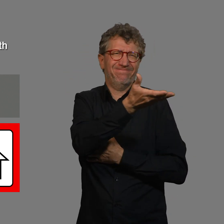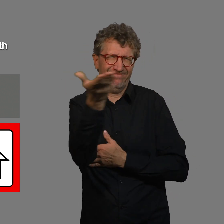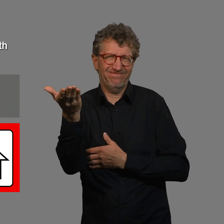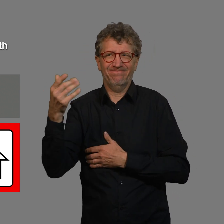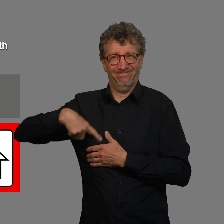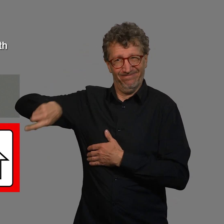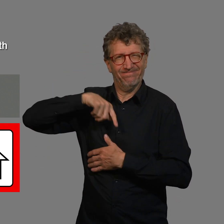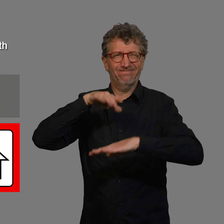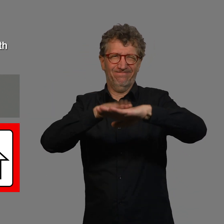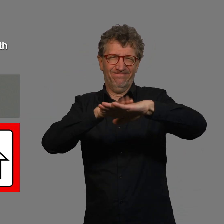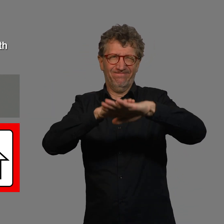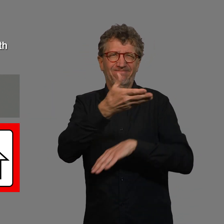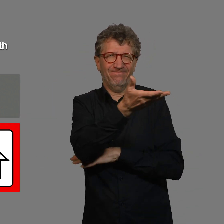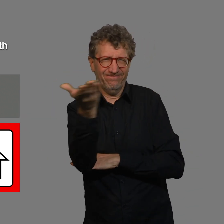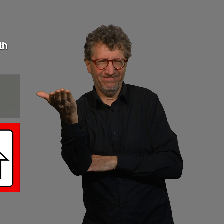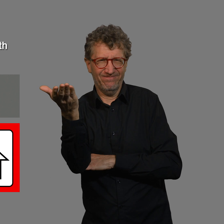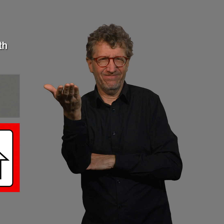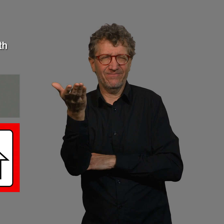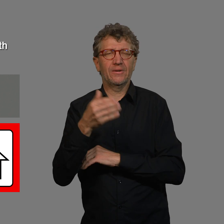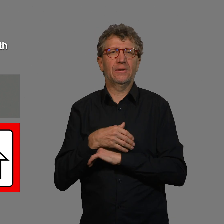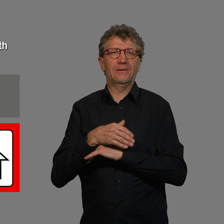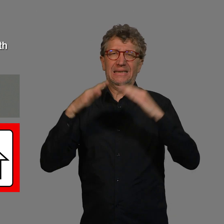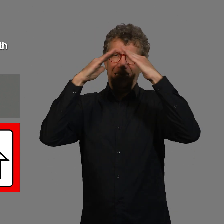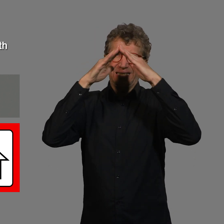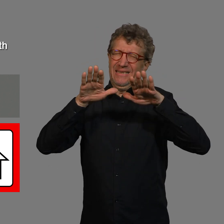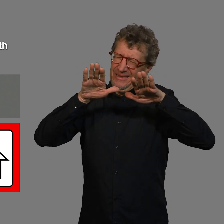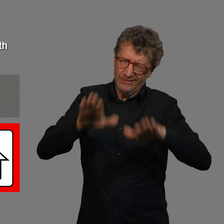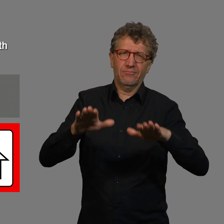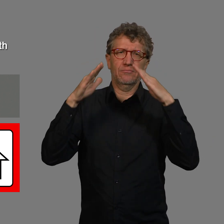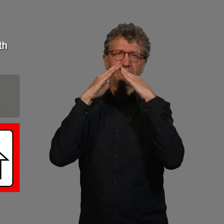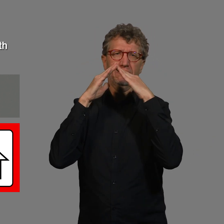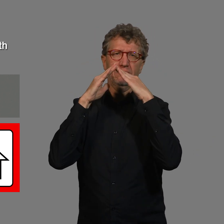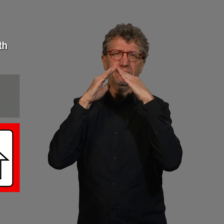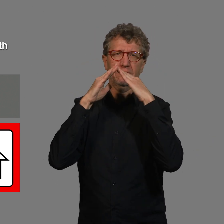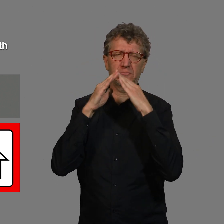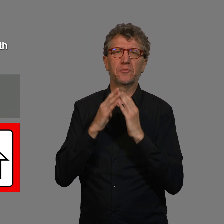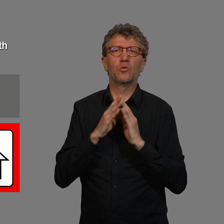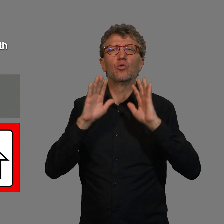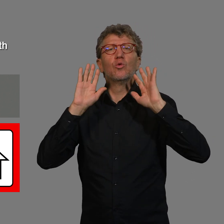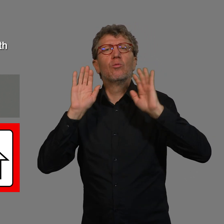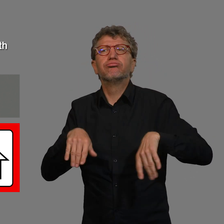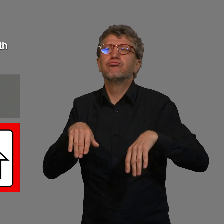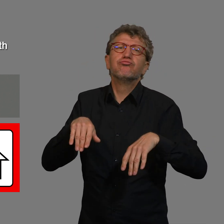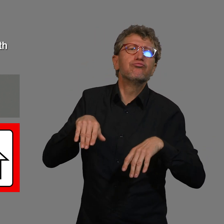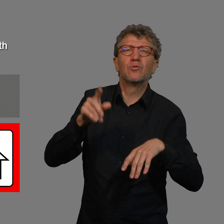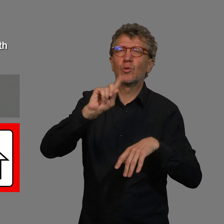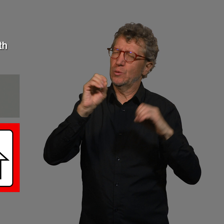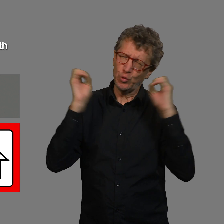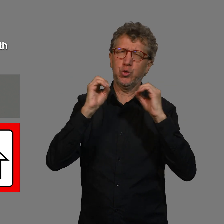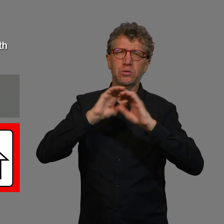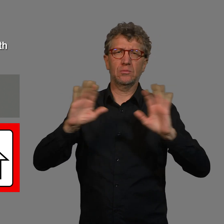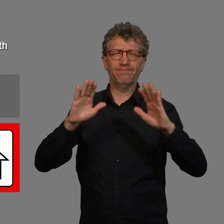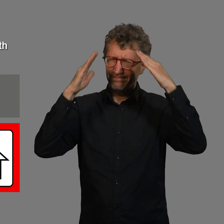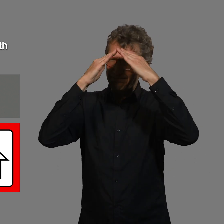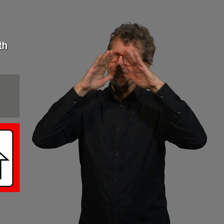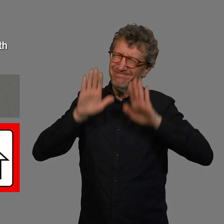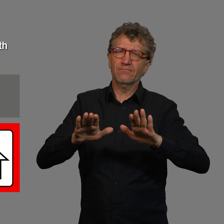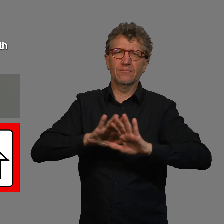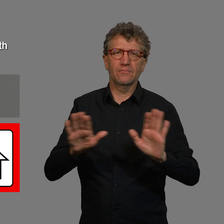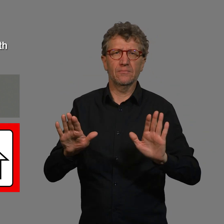we strongly recommend you stay at home!